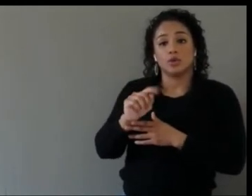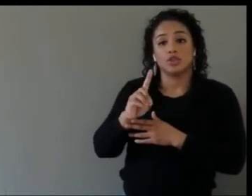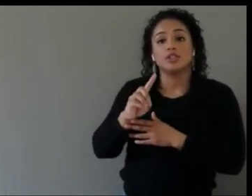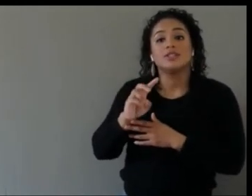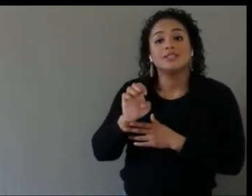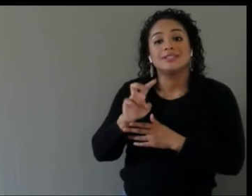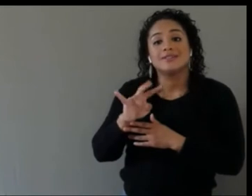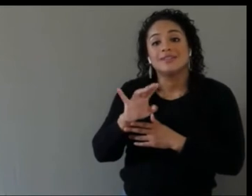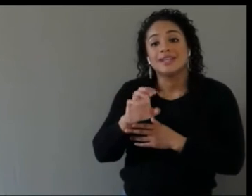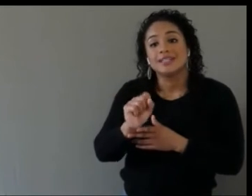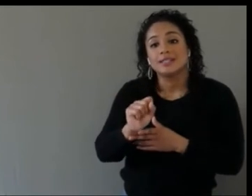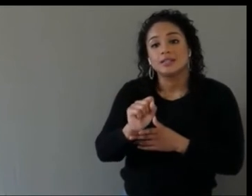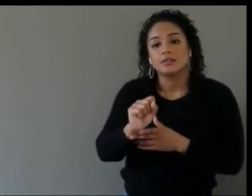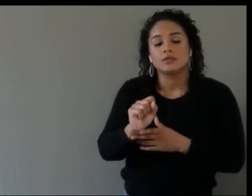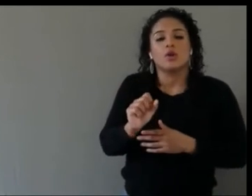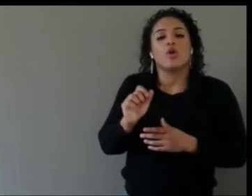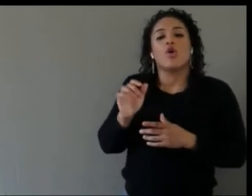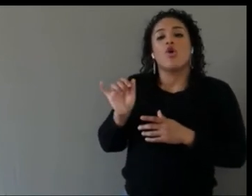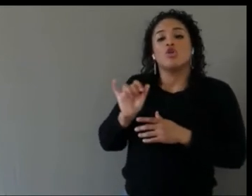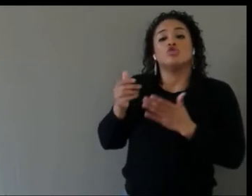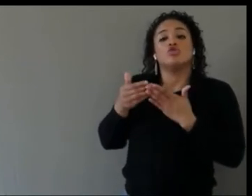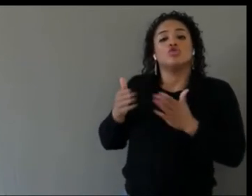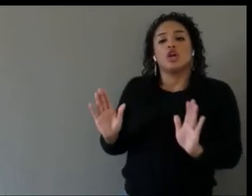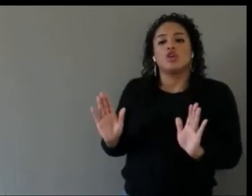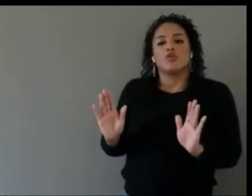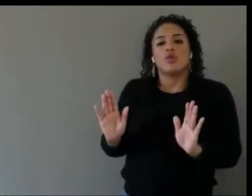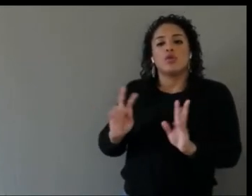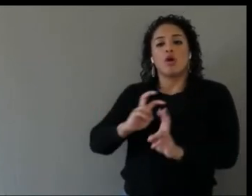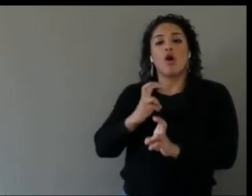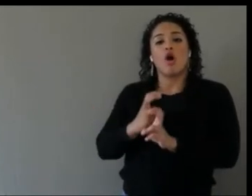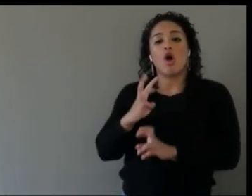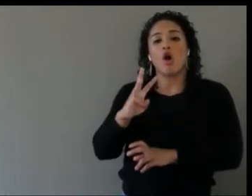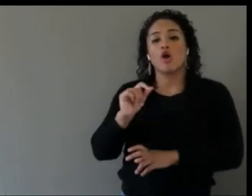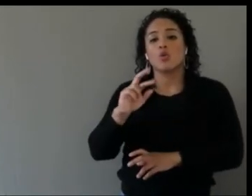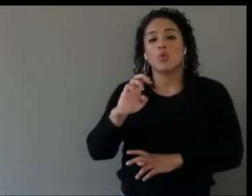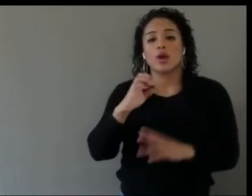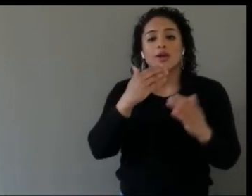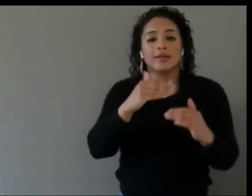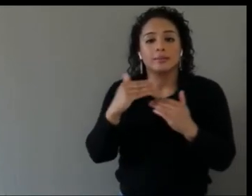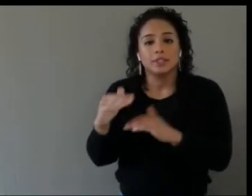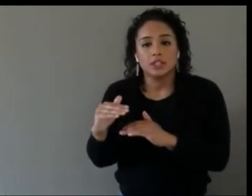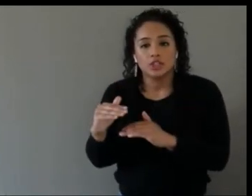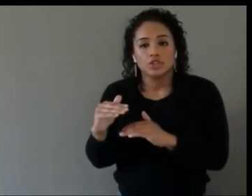hardware limitations? So how to include input for different kinds of senses?